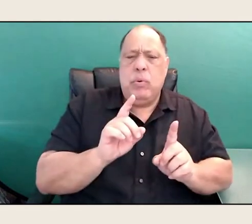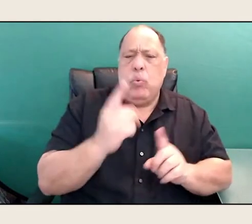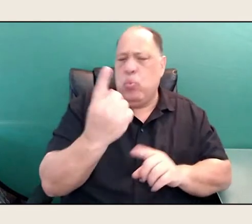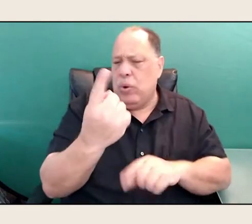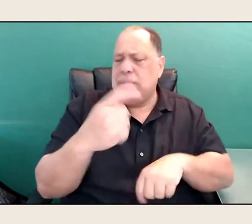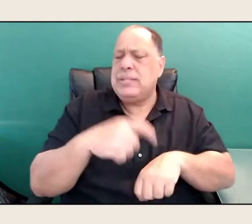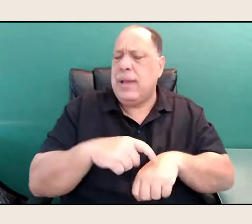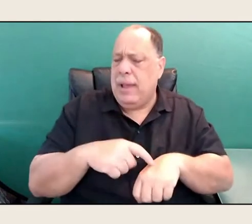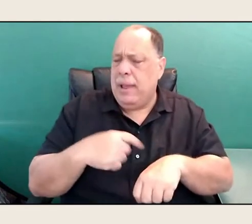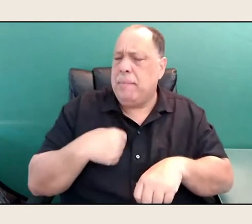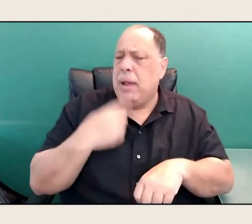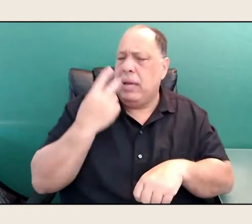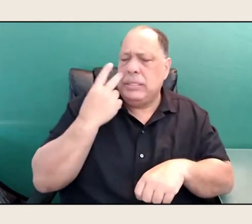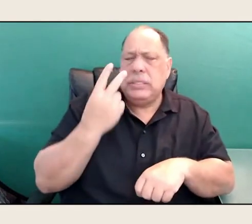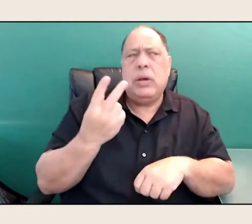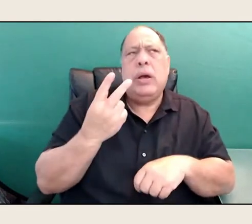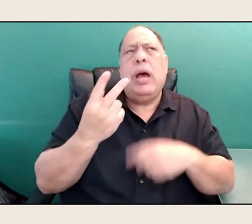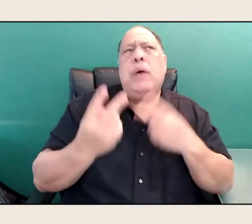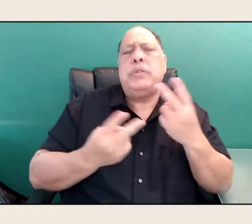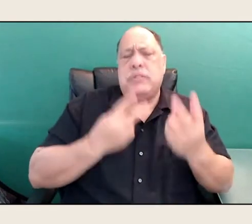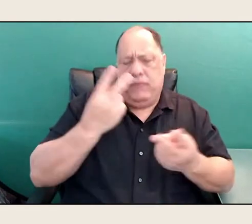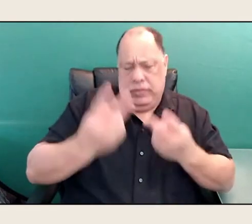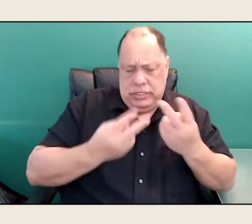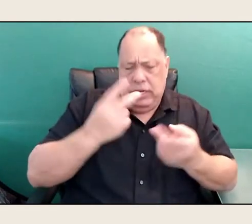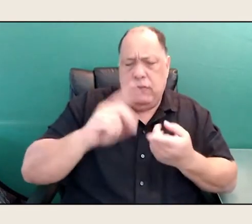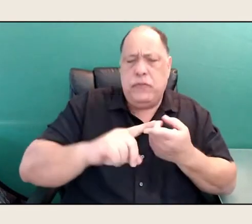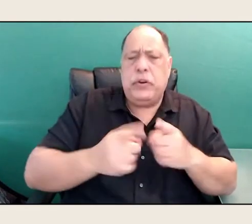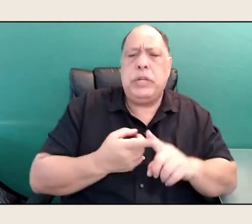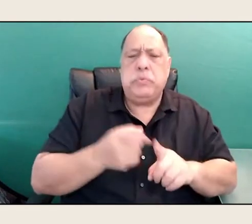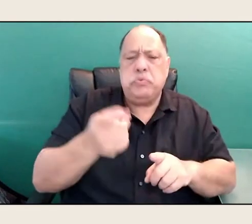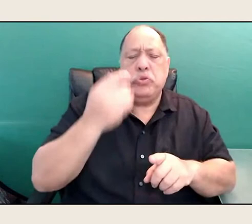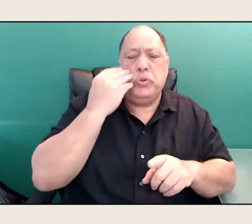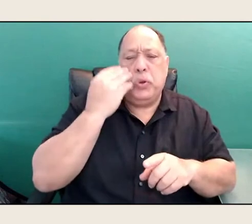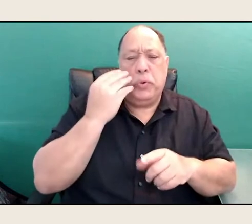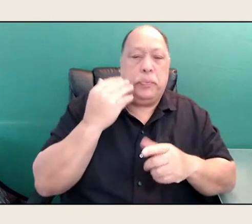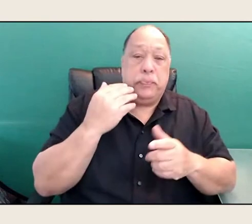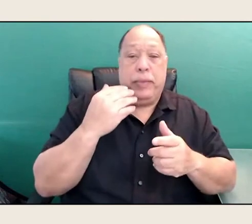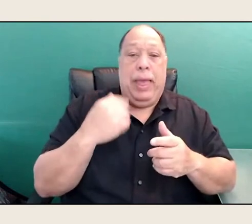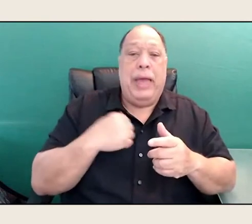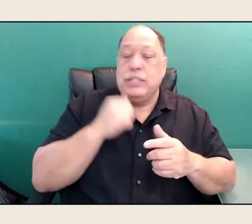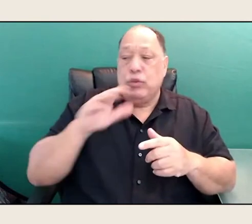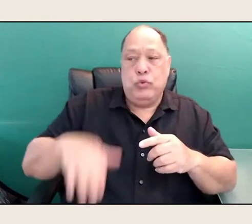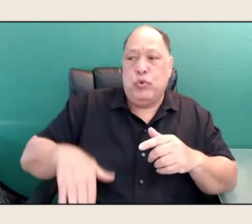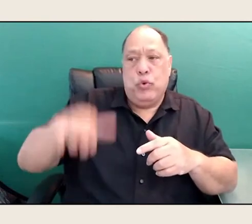I was visiting some friends, and as you know I didn't grow up around horses,